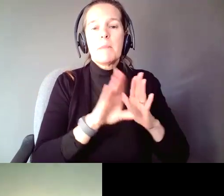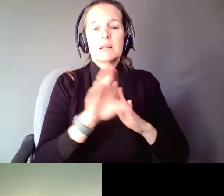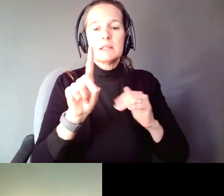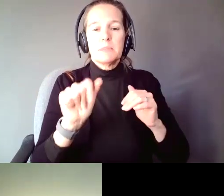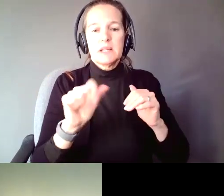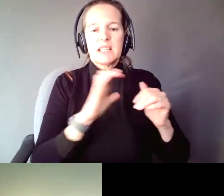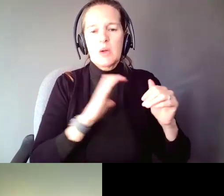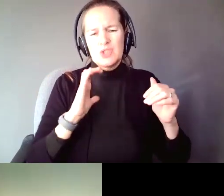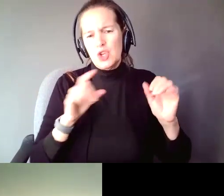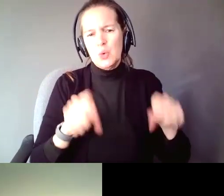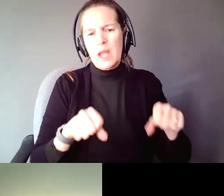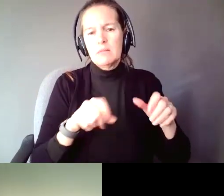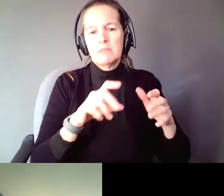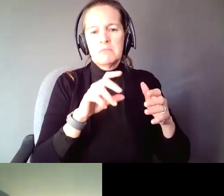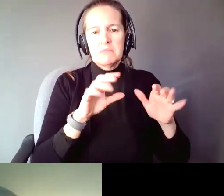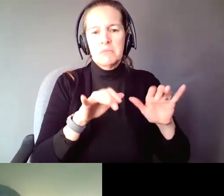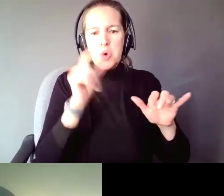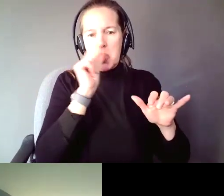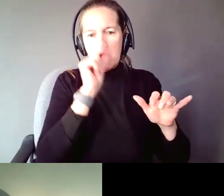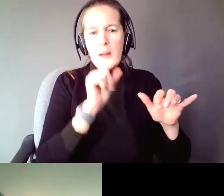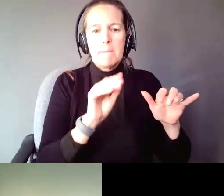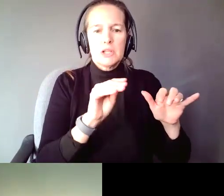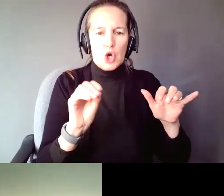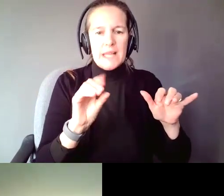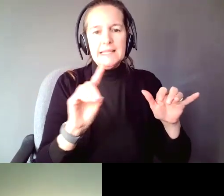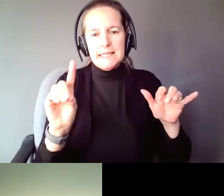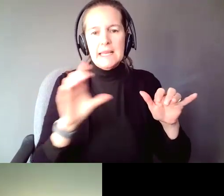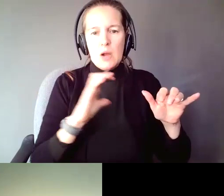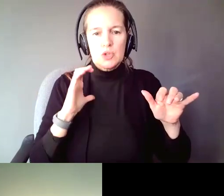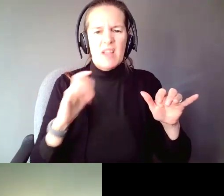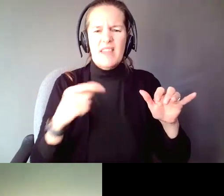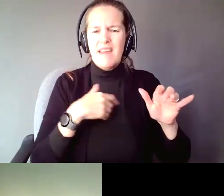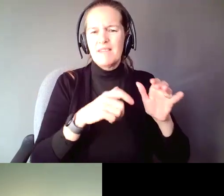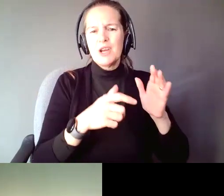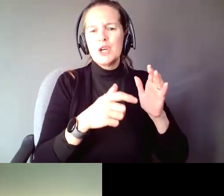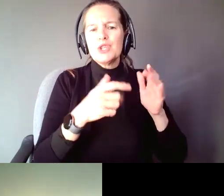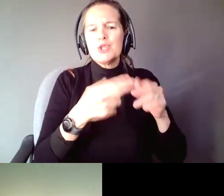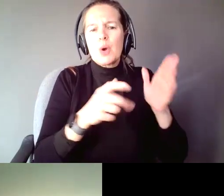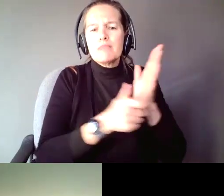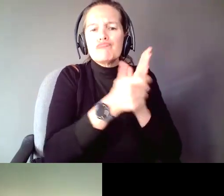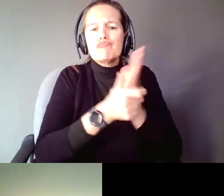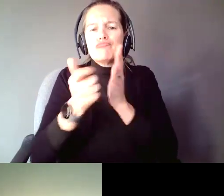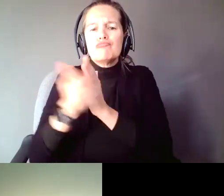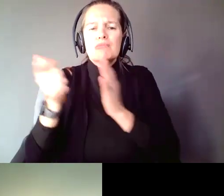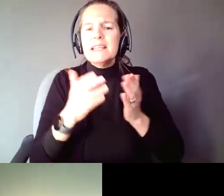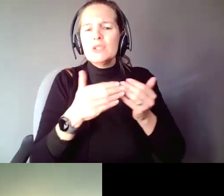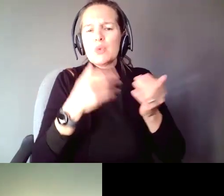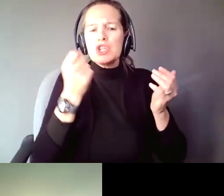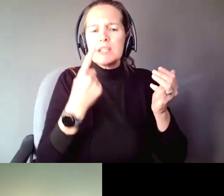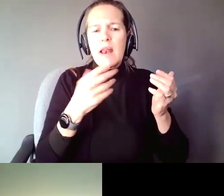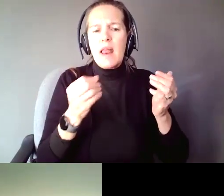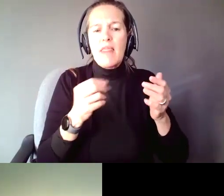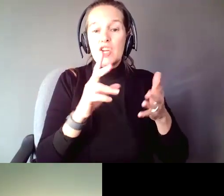Has a series of short, easy to understand brochures, that are designed to give background information